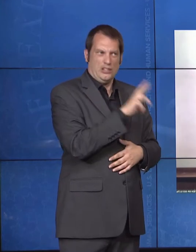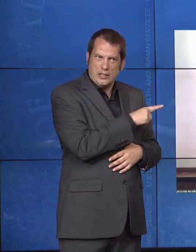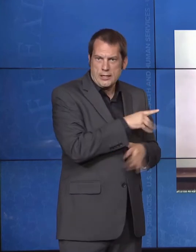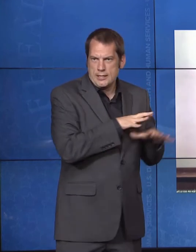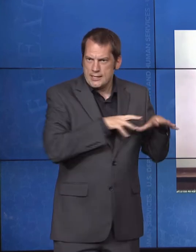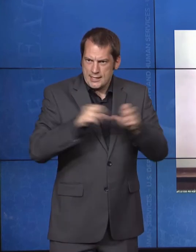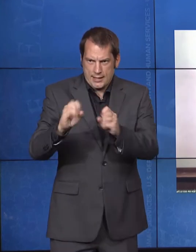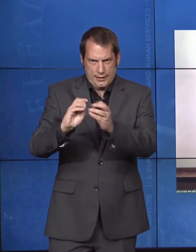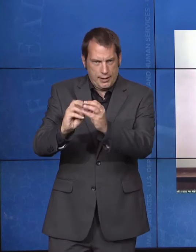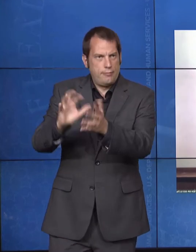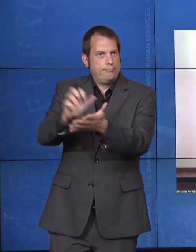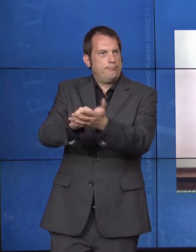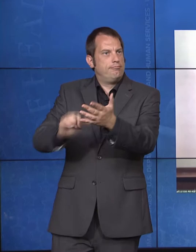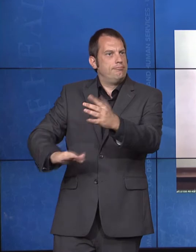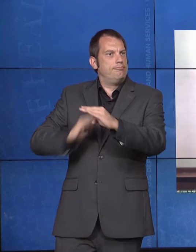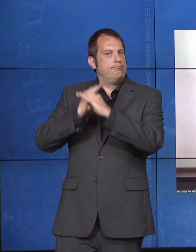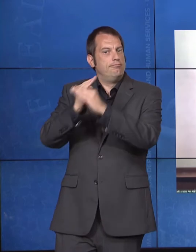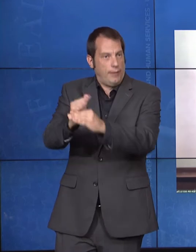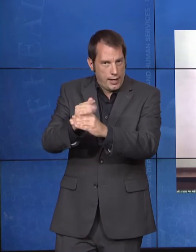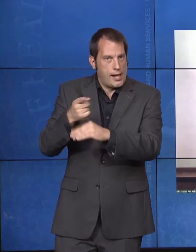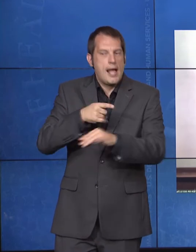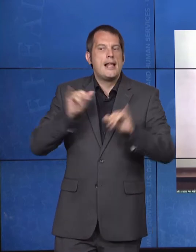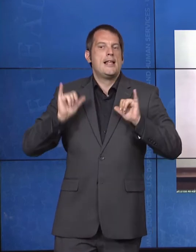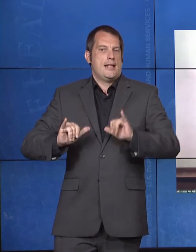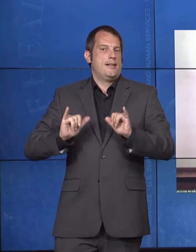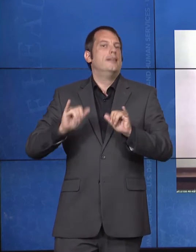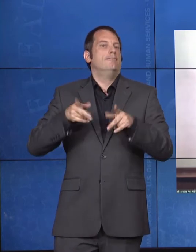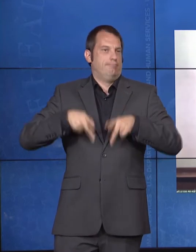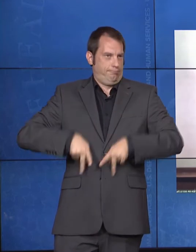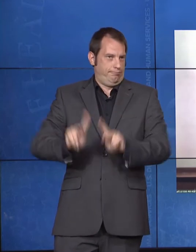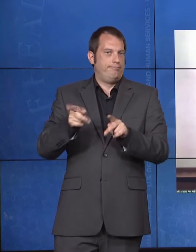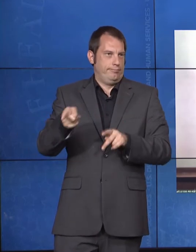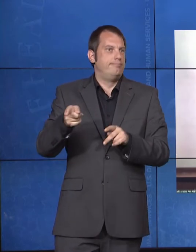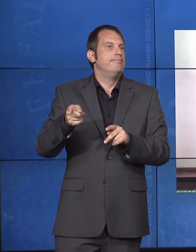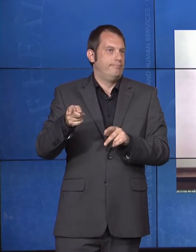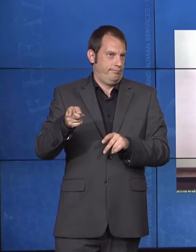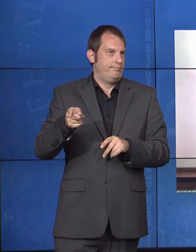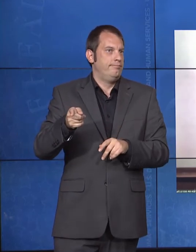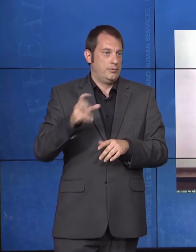such illegal discrimination from occurring in the future.